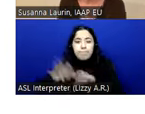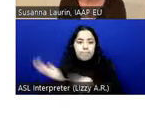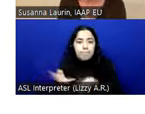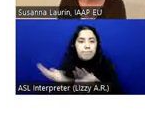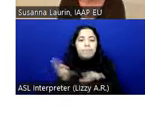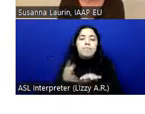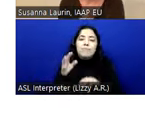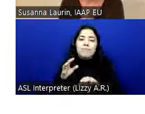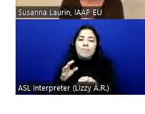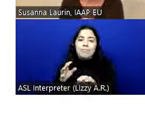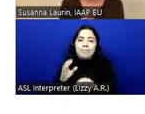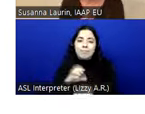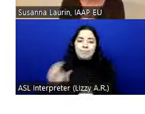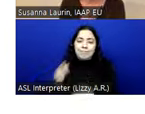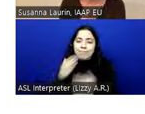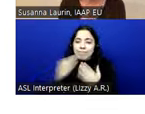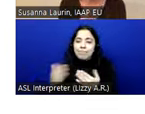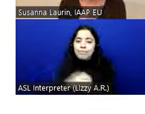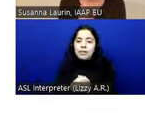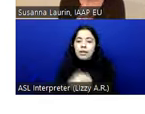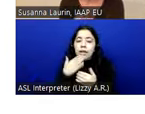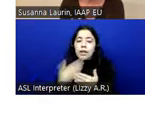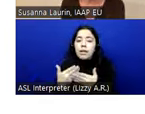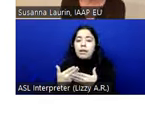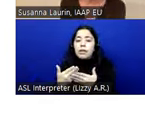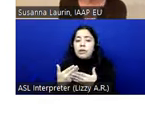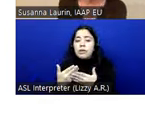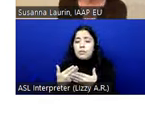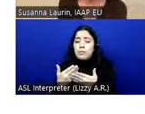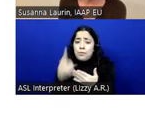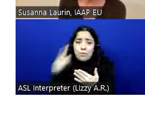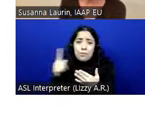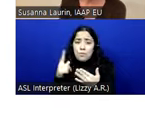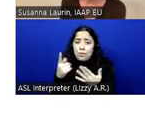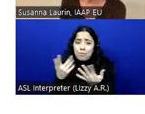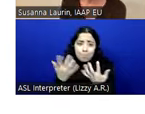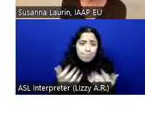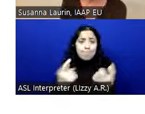warms my heart that so many people are interested in this fantastic work we're doing on standards.